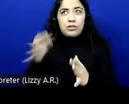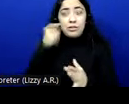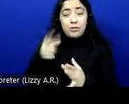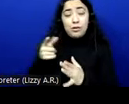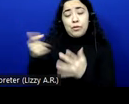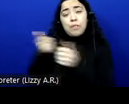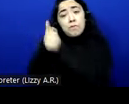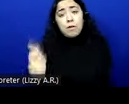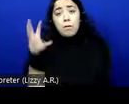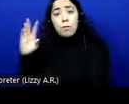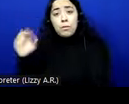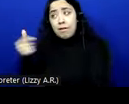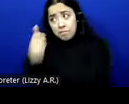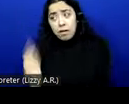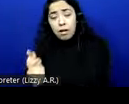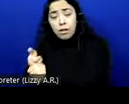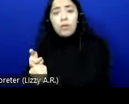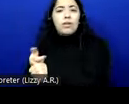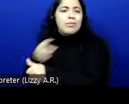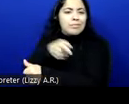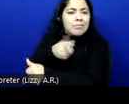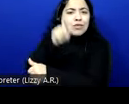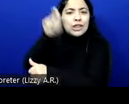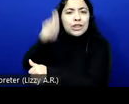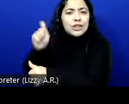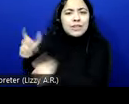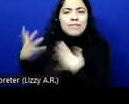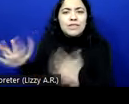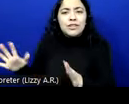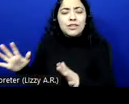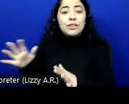to WCAG. And the three that don't depend on what you're doing in the web content.